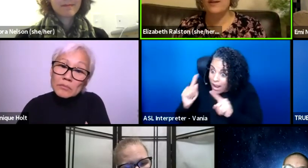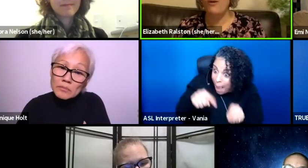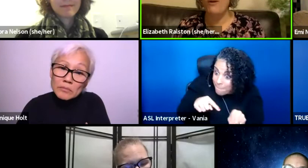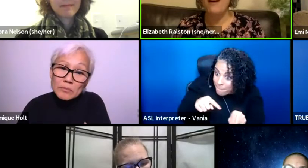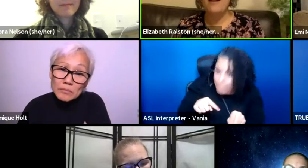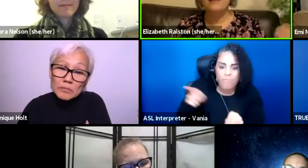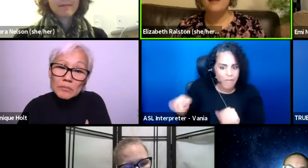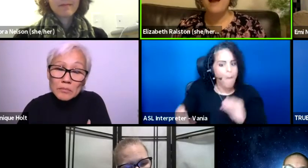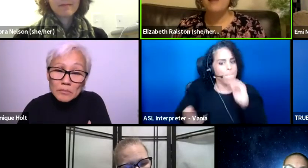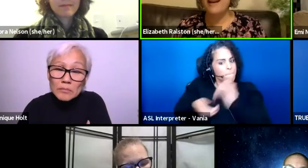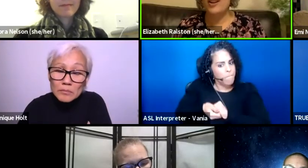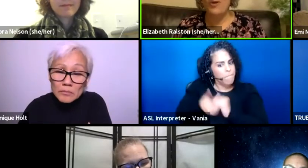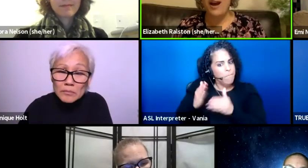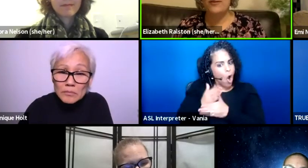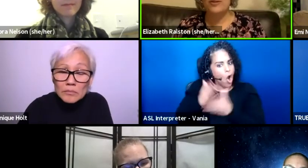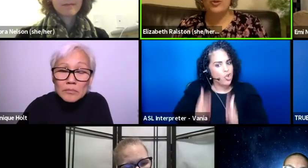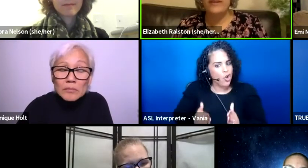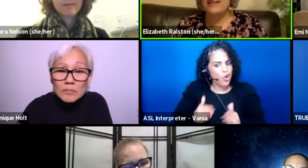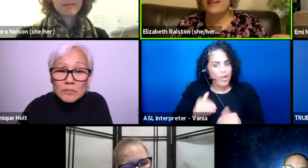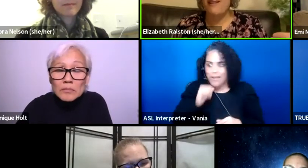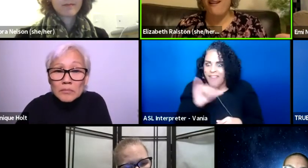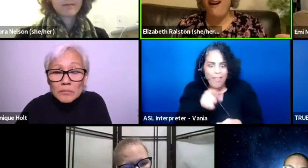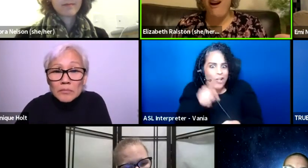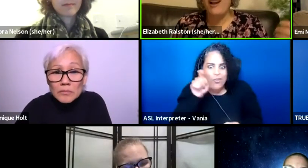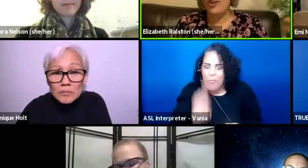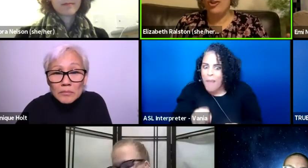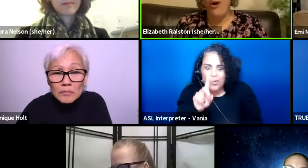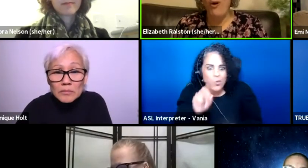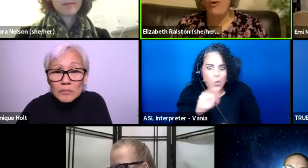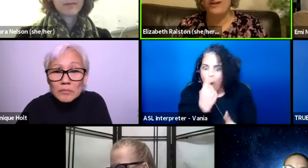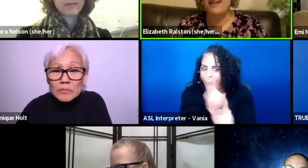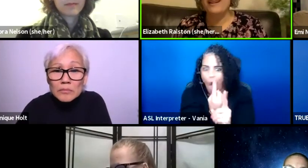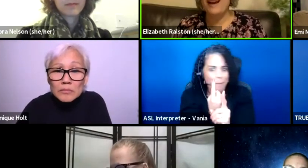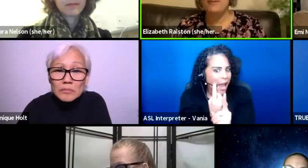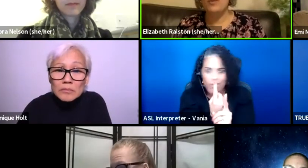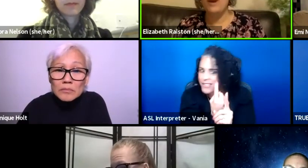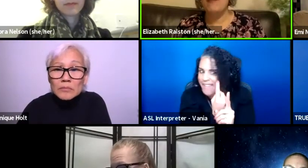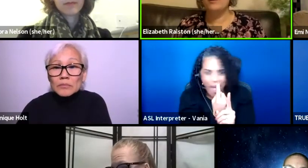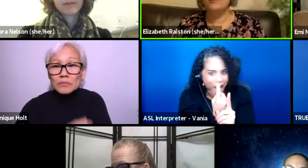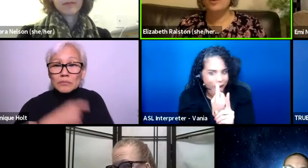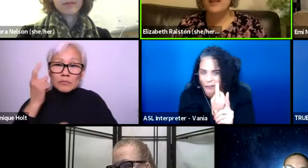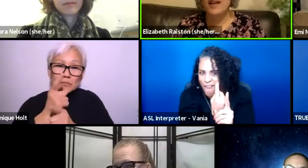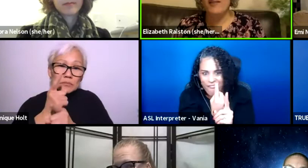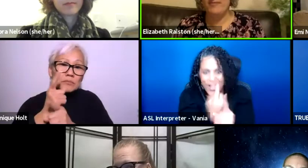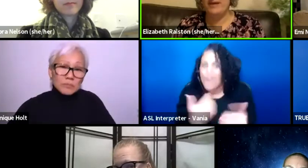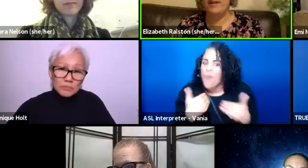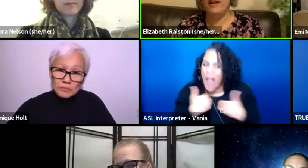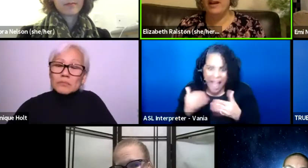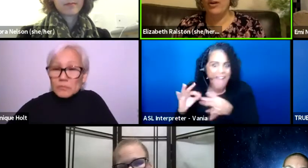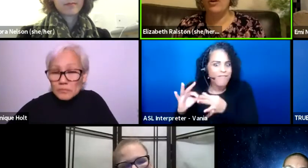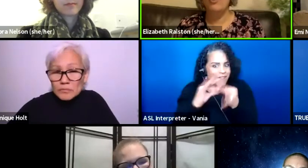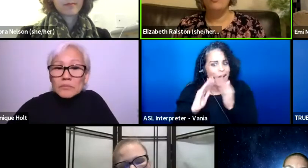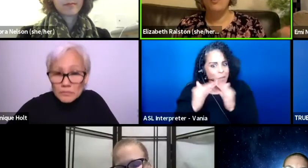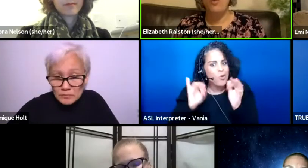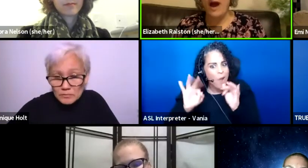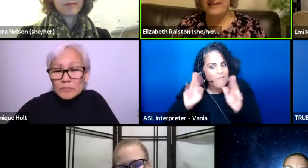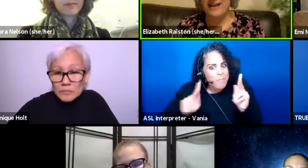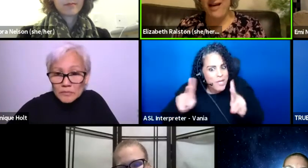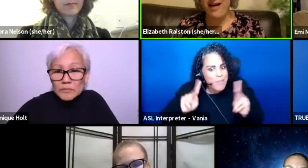so it's not like you have to do this all on your own. I mean, we have a community of people here who run to help